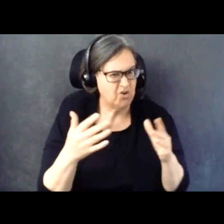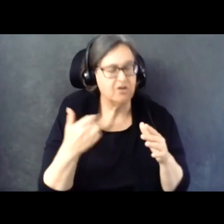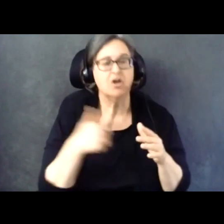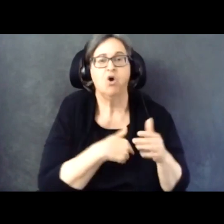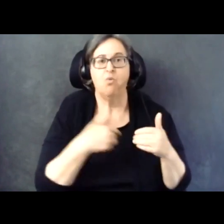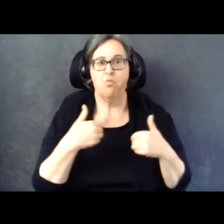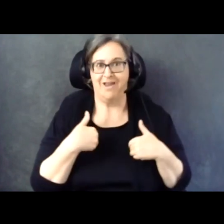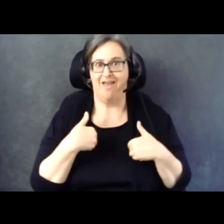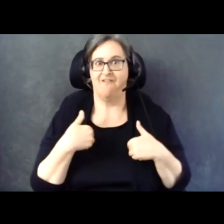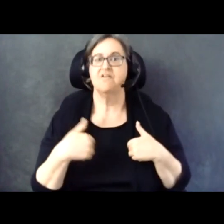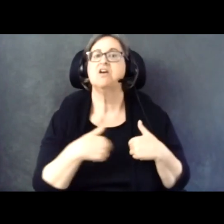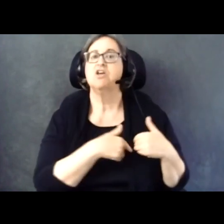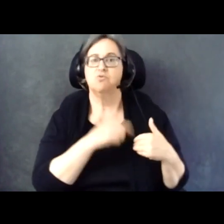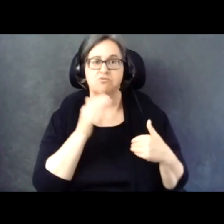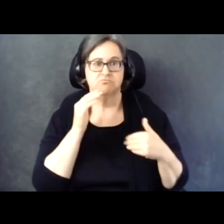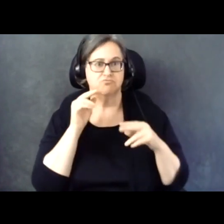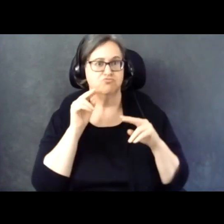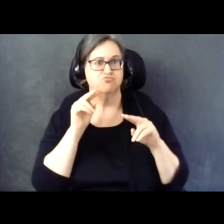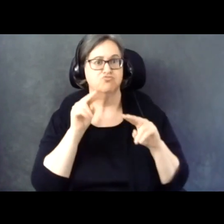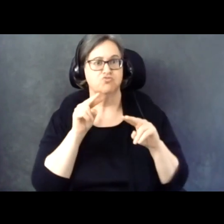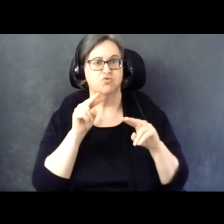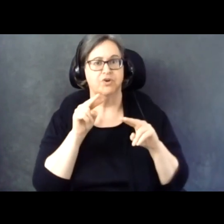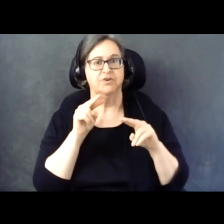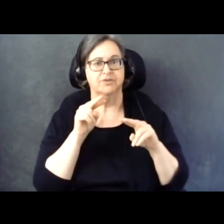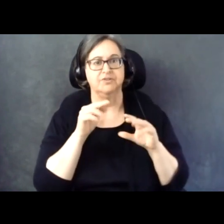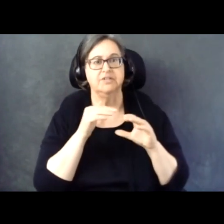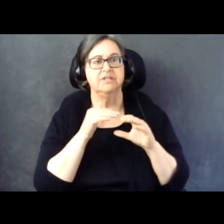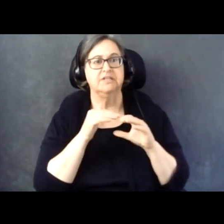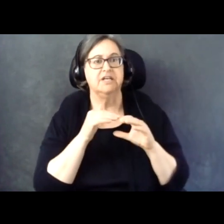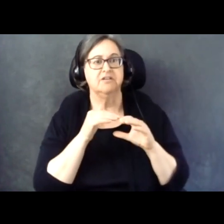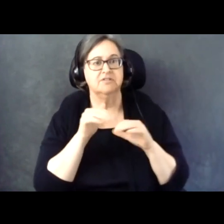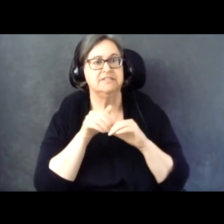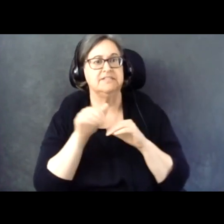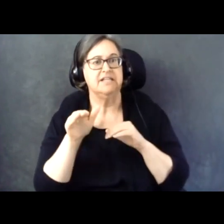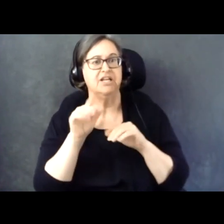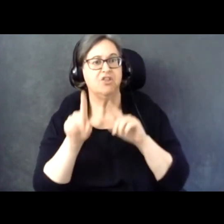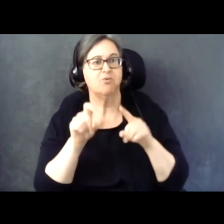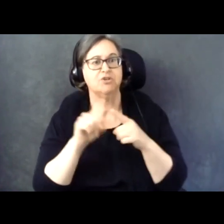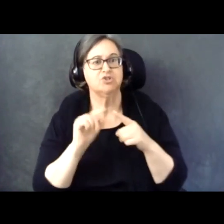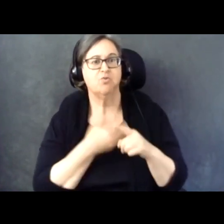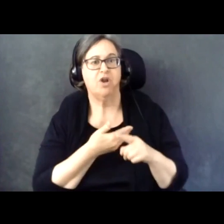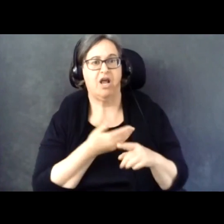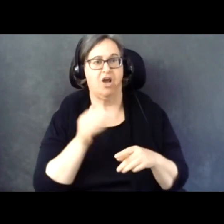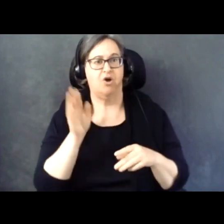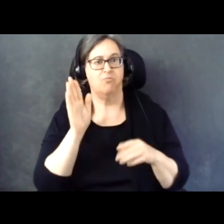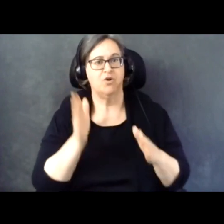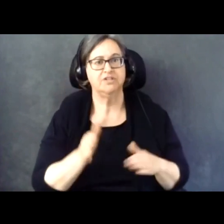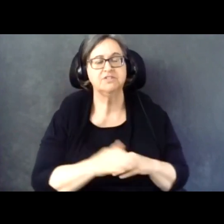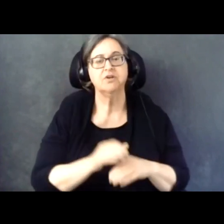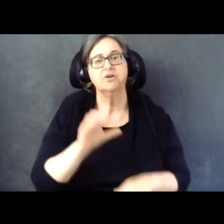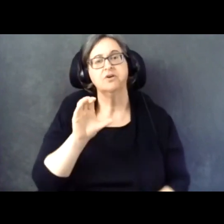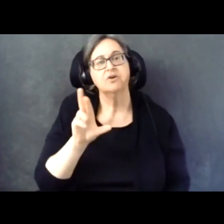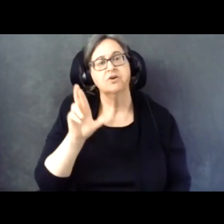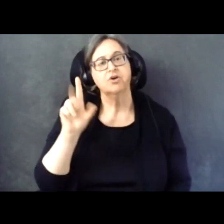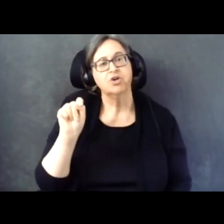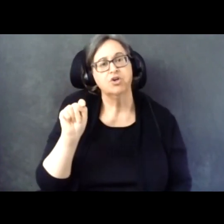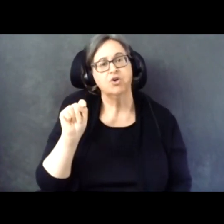forward to sending those to our presenters. As Curt mentioned, the disability vote is powerful.